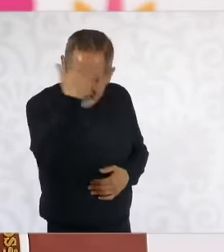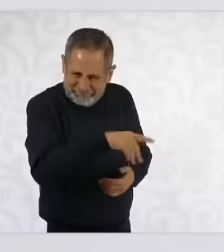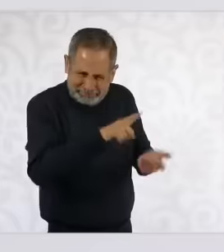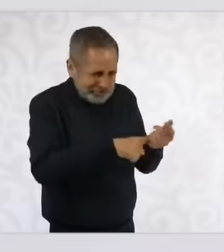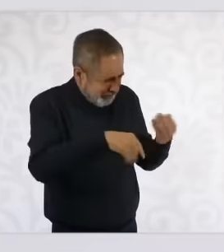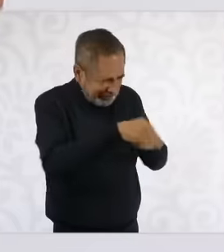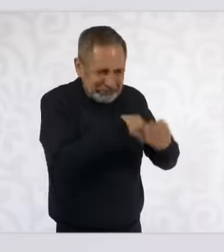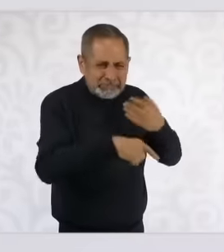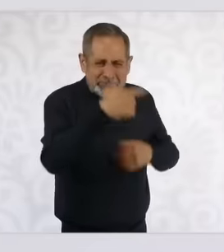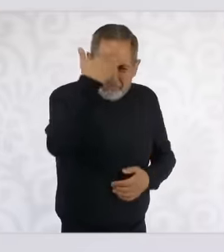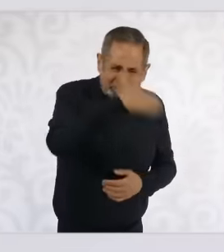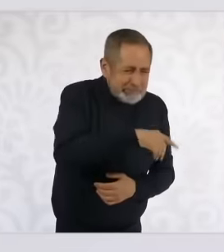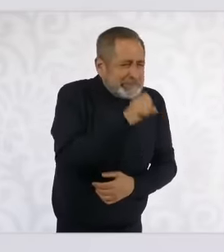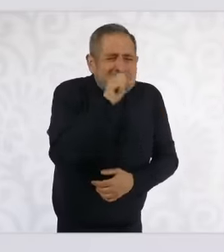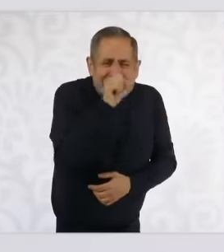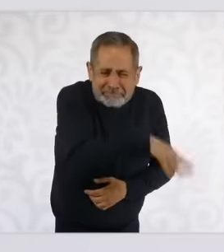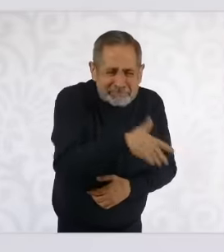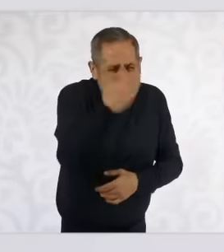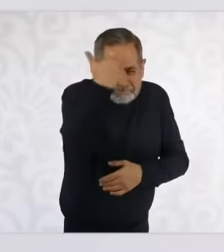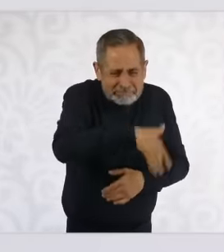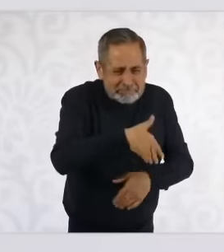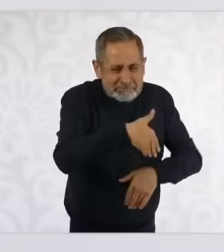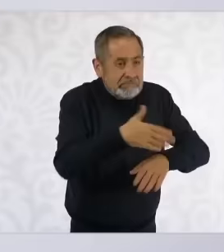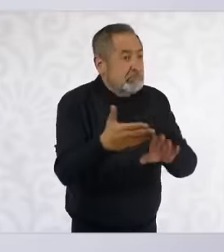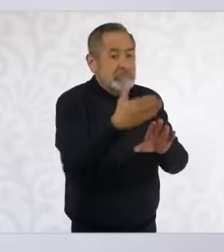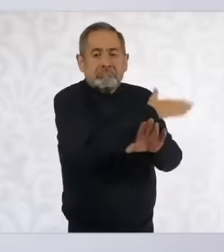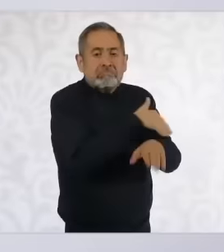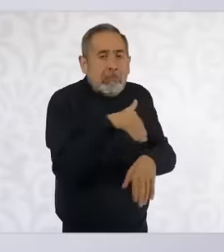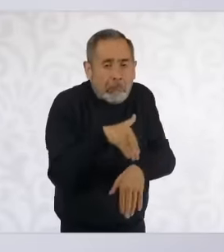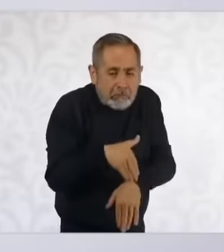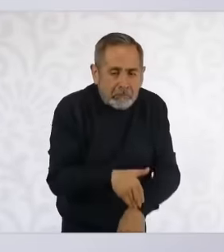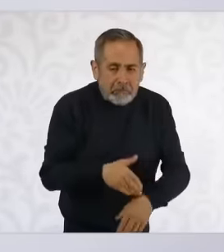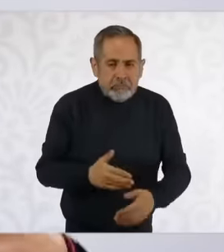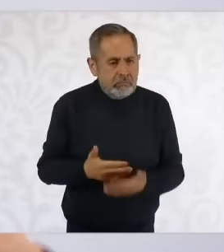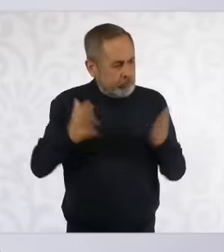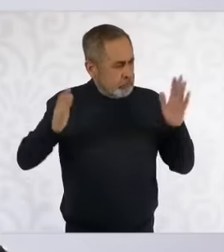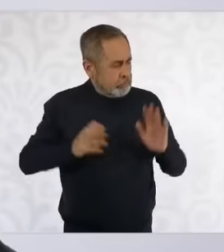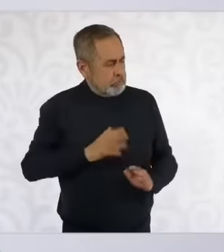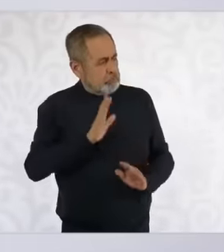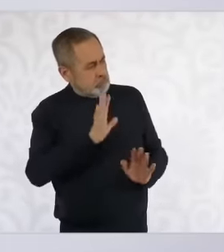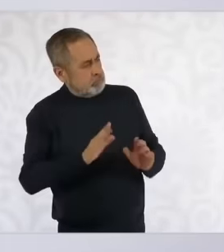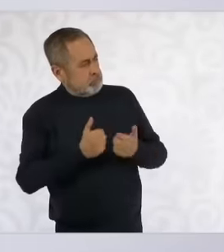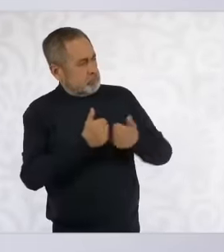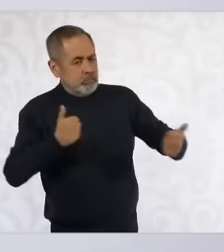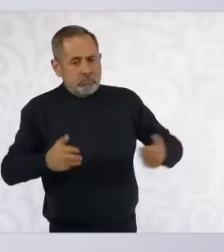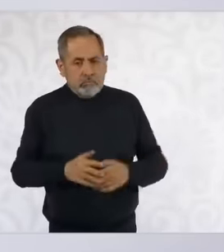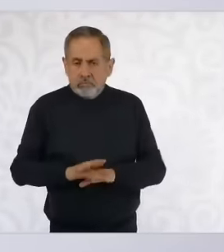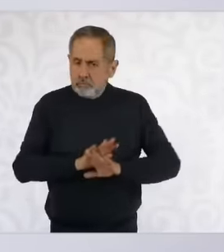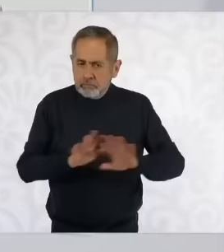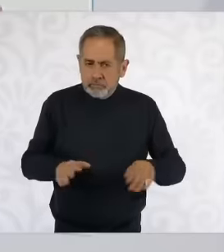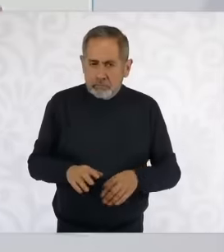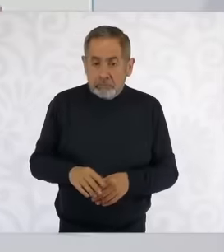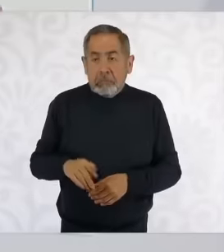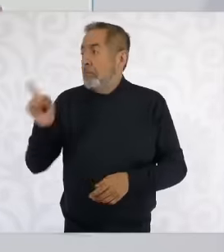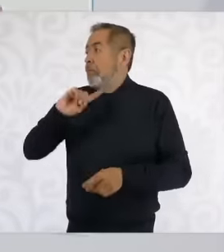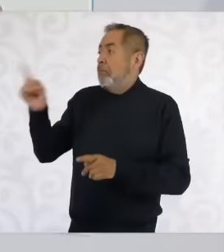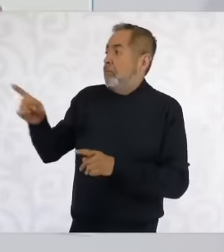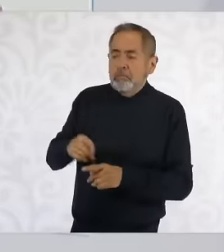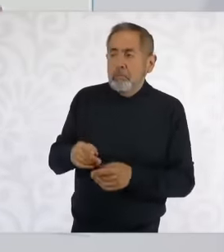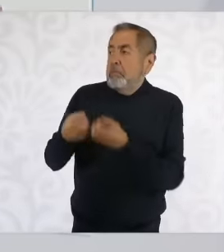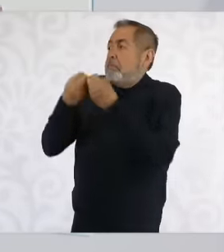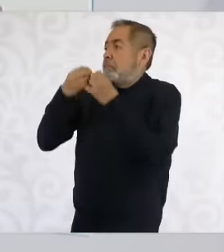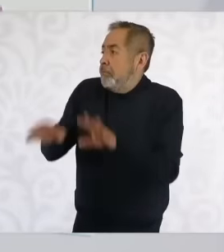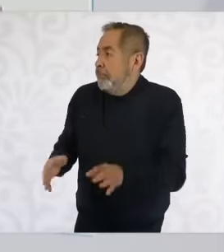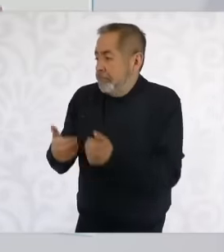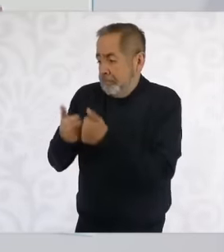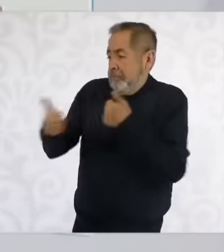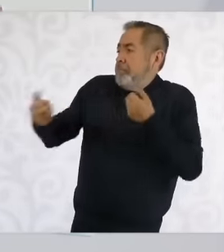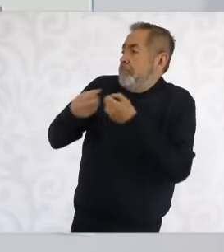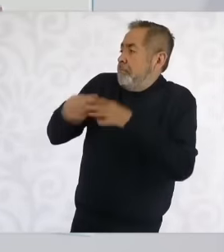better, but now it turns out that independence is going to be taken away, which is why at my inauguration and